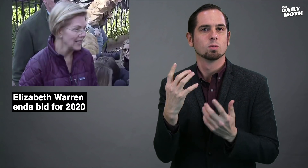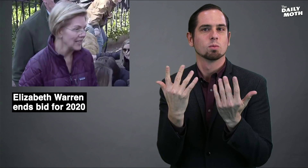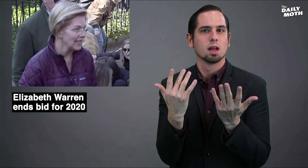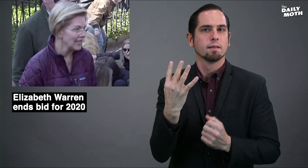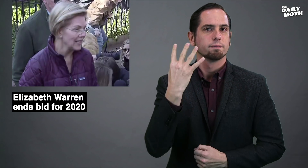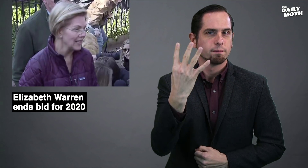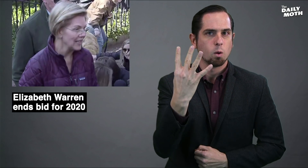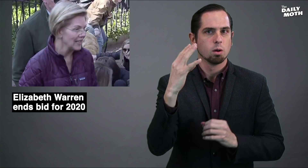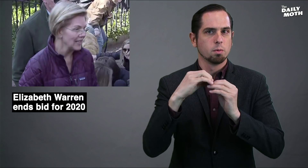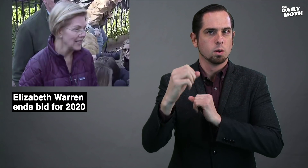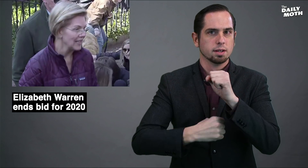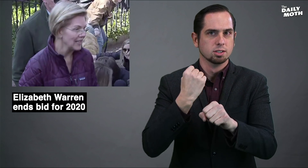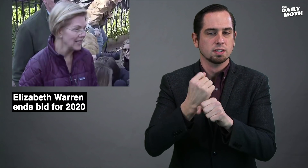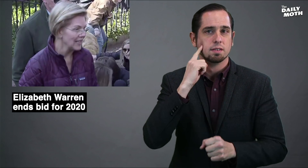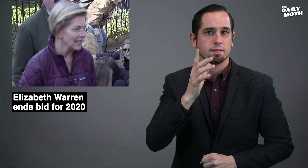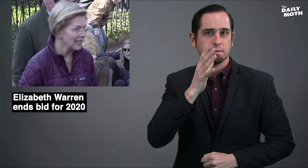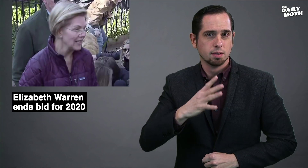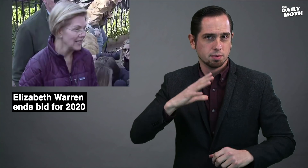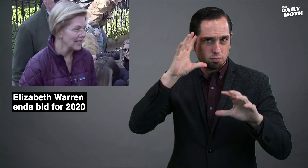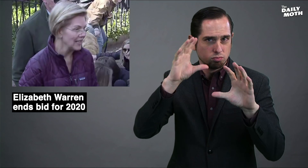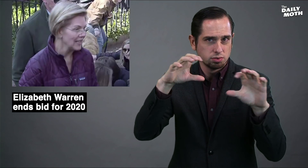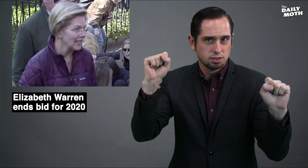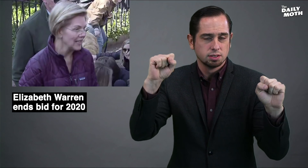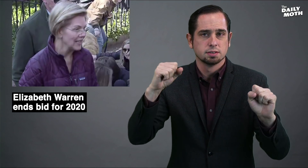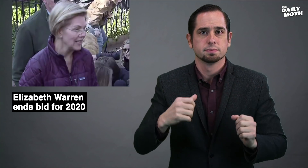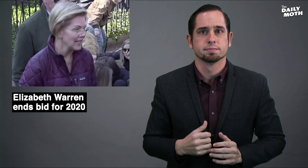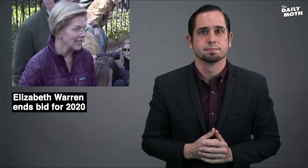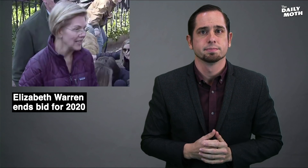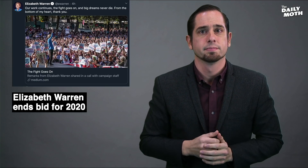would have to wait four more years for a female president.